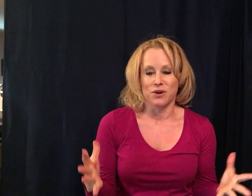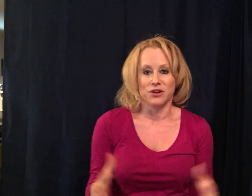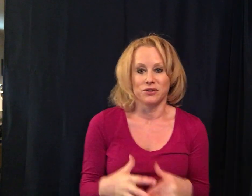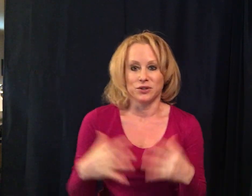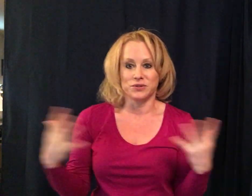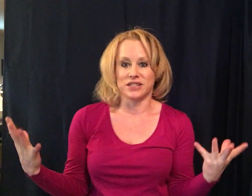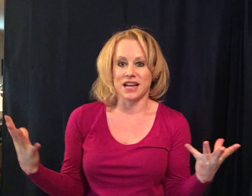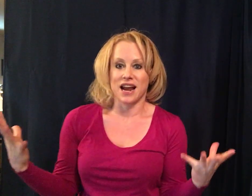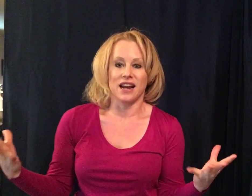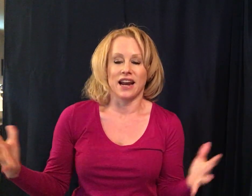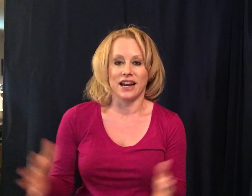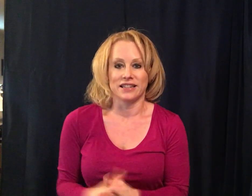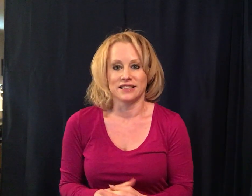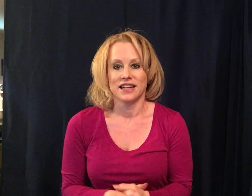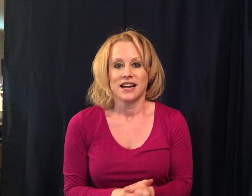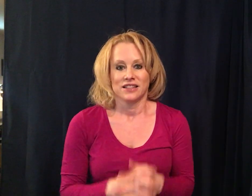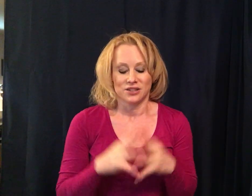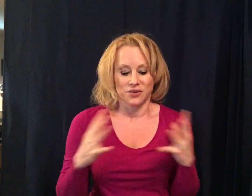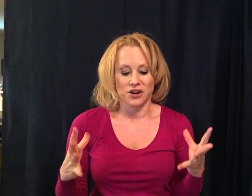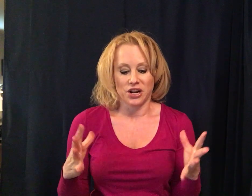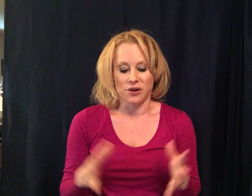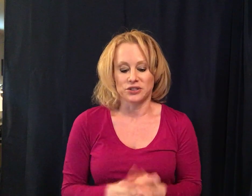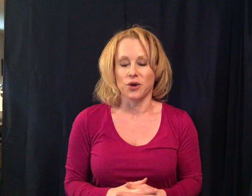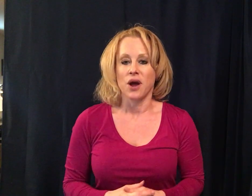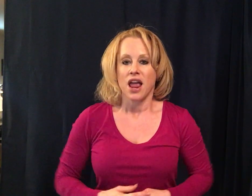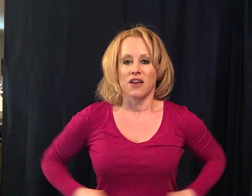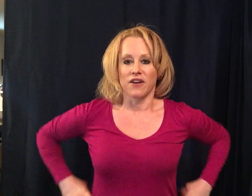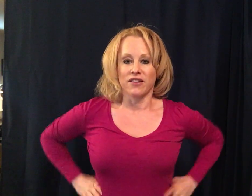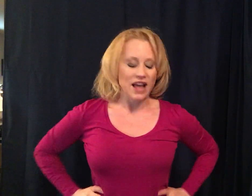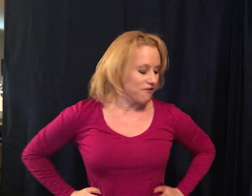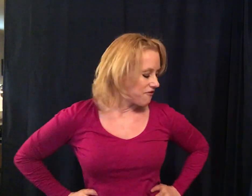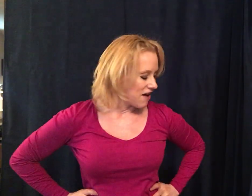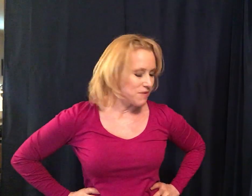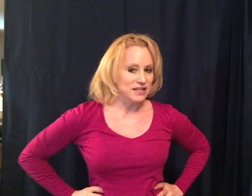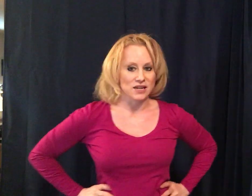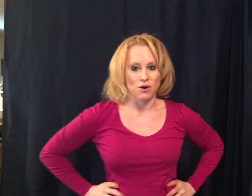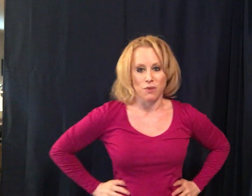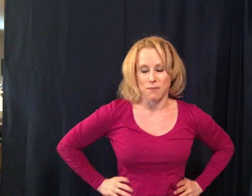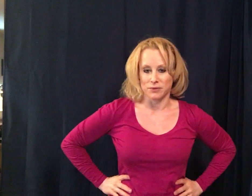where you lose the day and so there you go so if I only had five minutes to warm up I